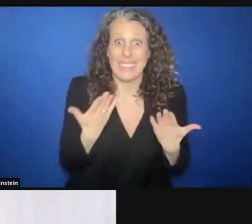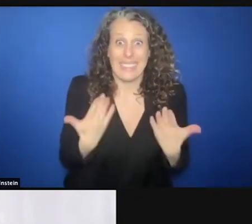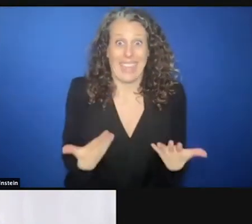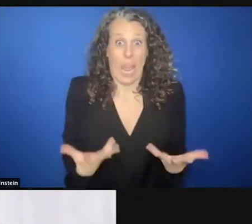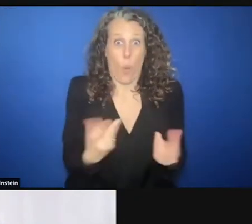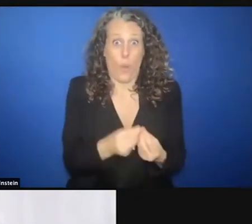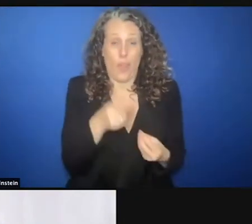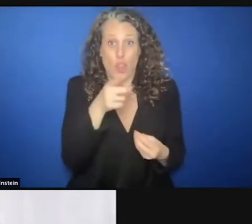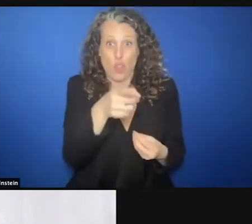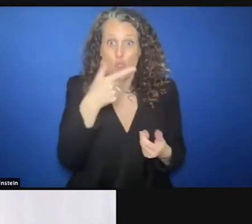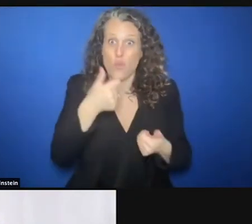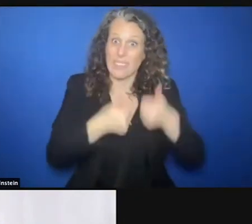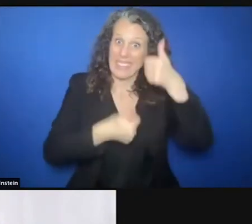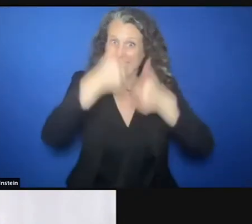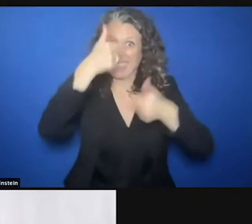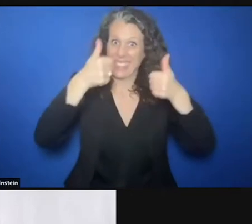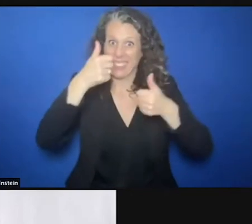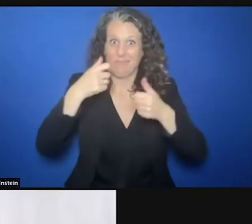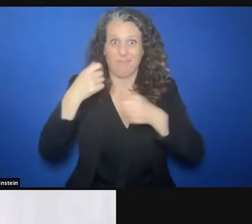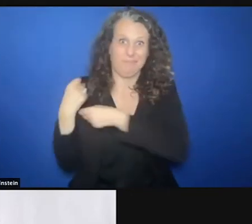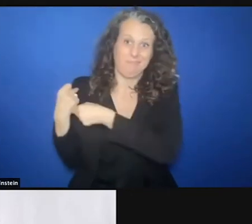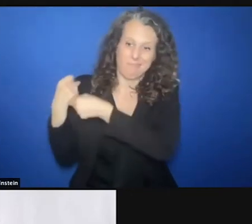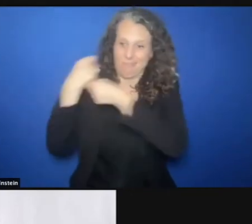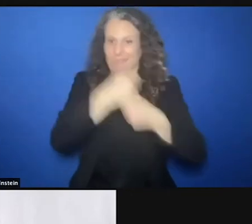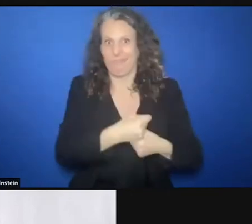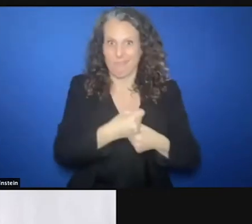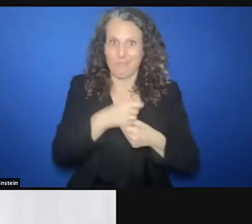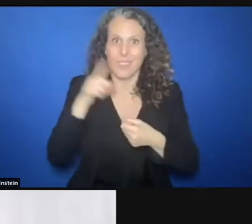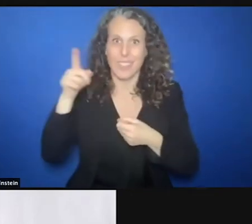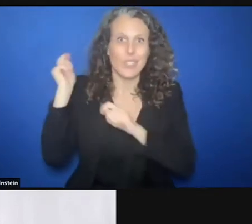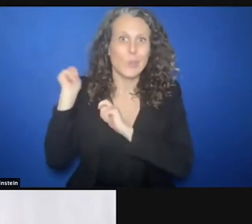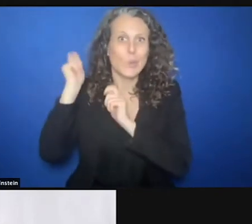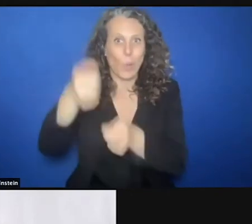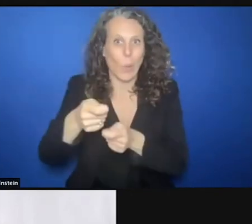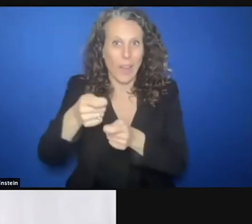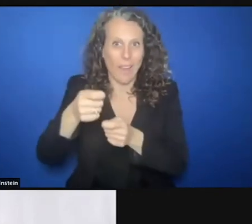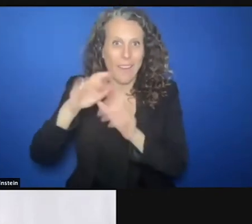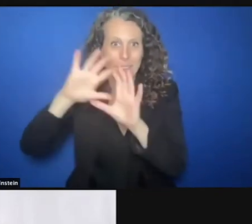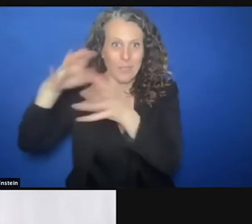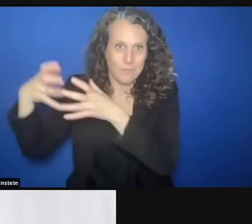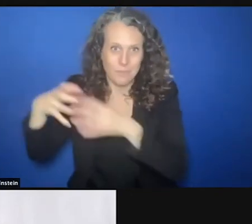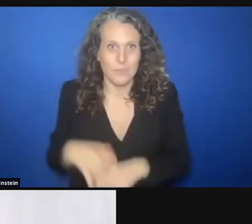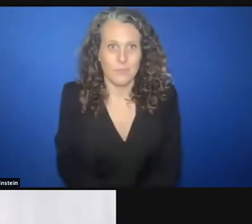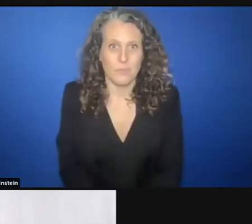live on this panel. What's your message to them, both in terms of closing the funding gap, but also